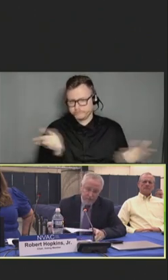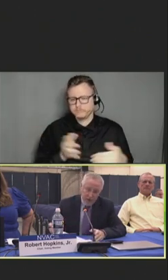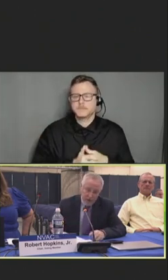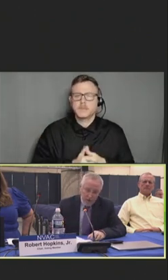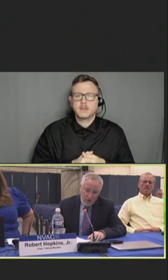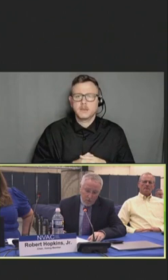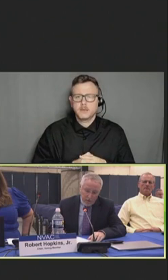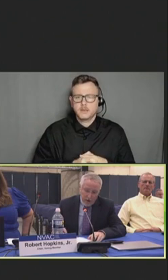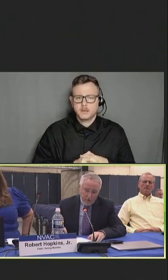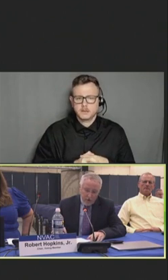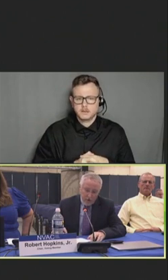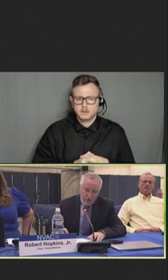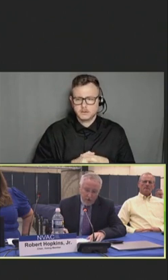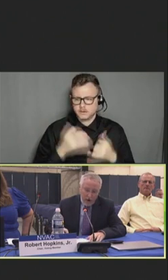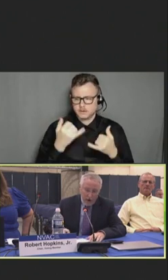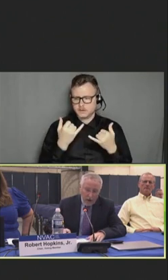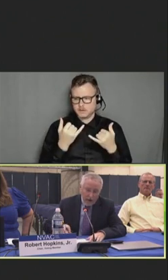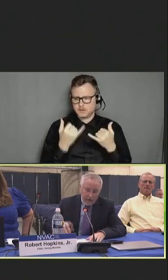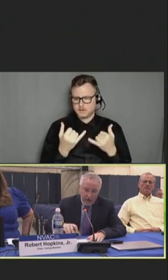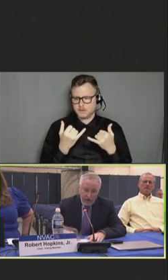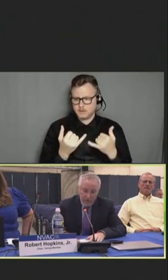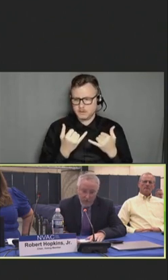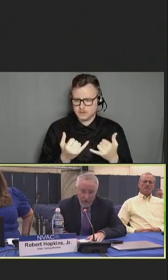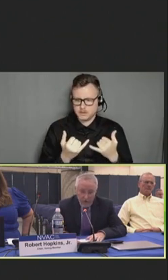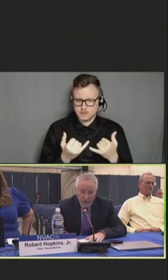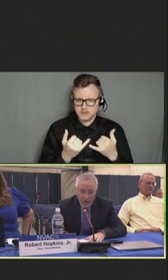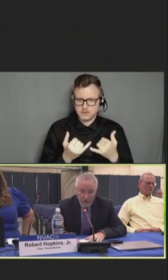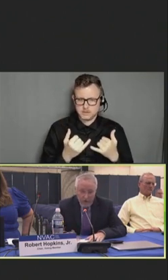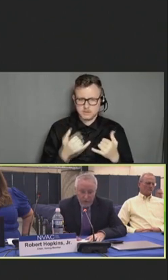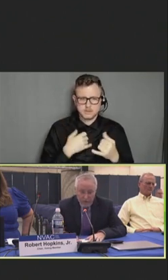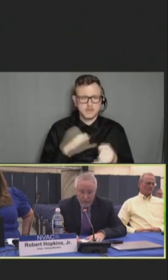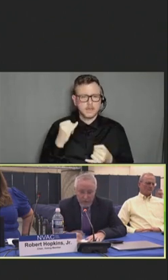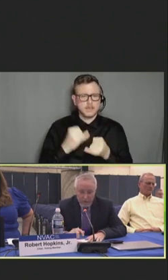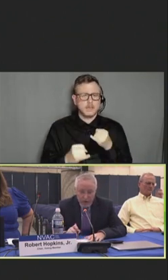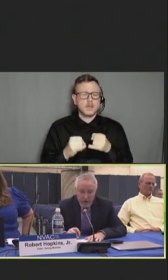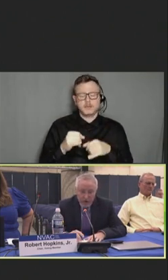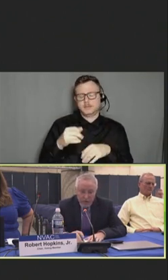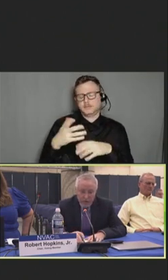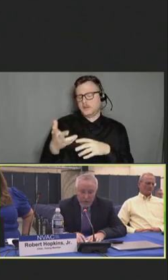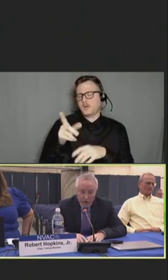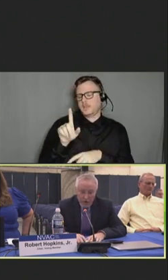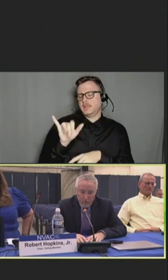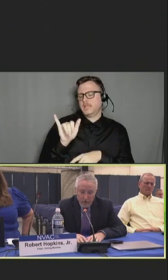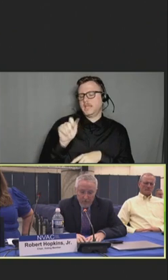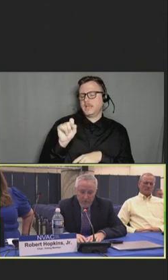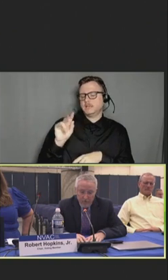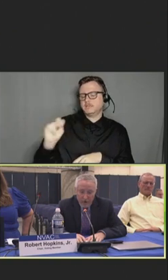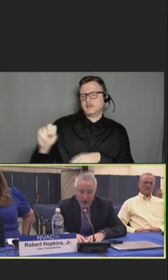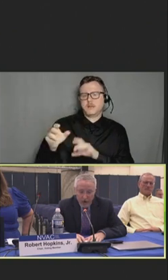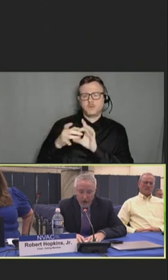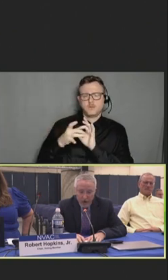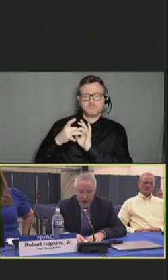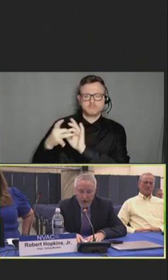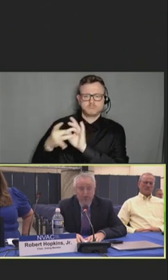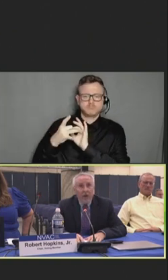We'll now turn to our liaison committee members, and we'll start with VRBPAC, Hana Sali.